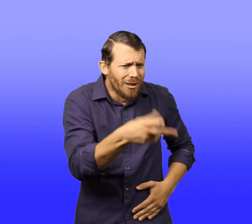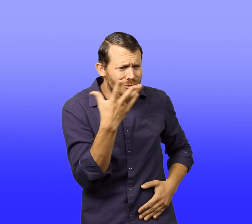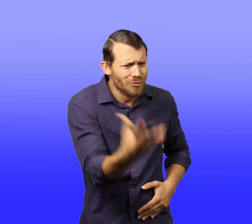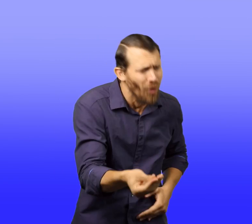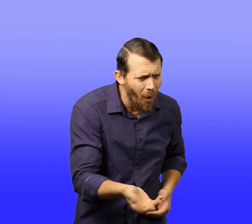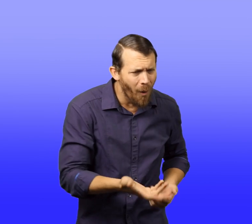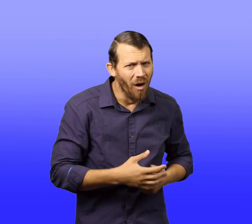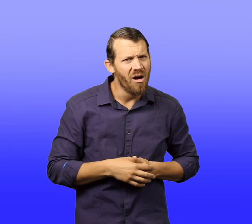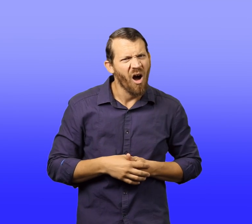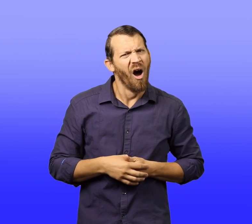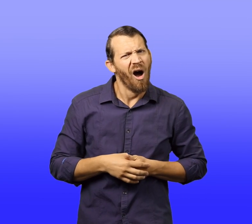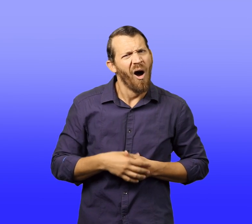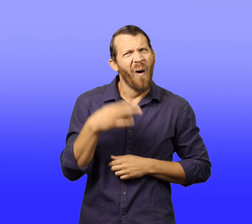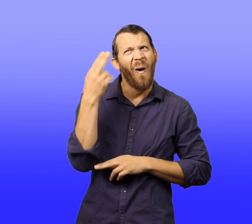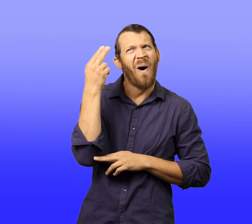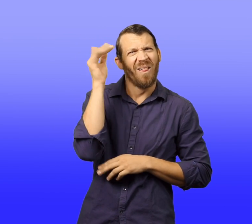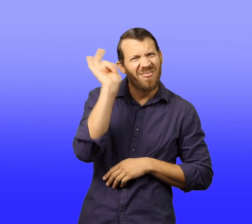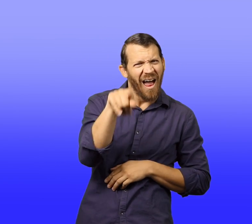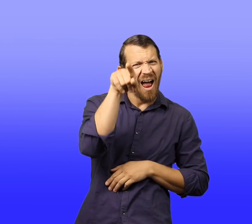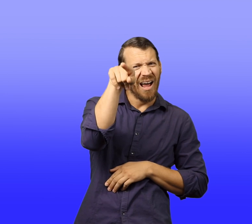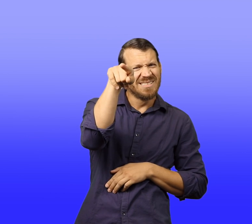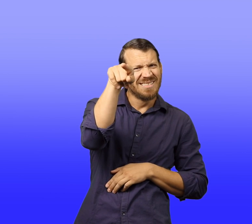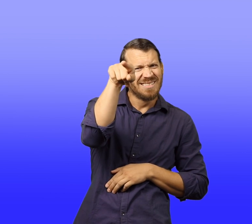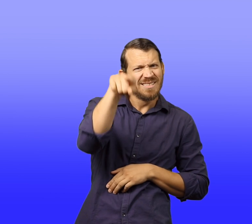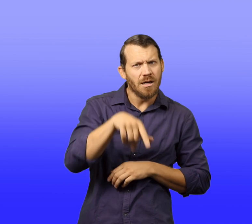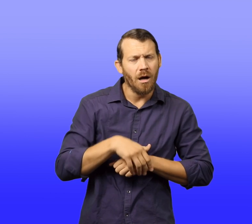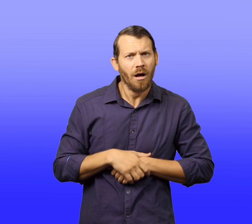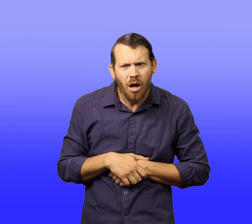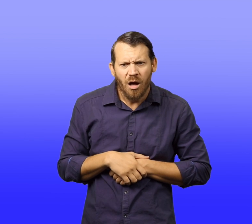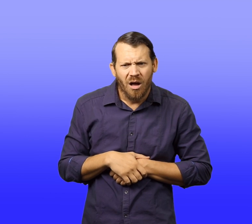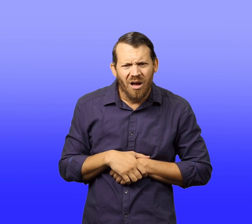"Where are you going?" Walter asked. "To the hotel," one of them replied.